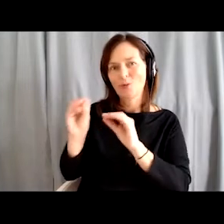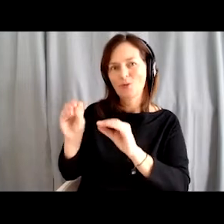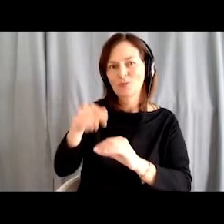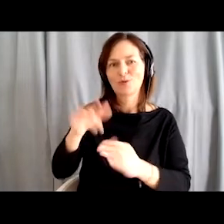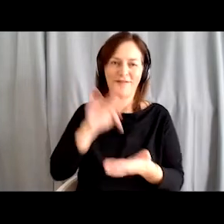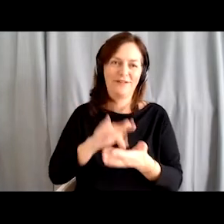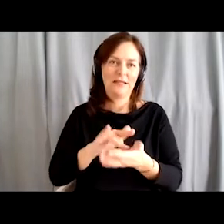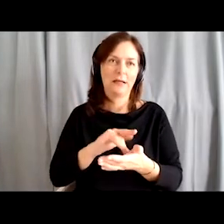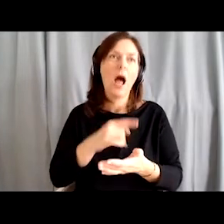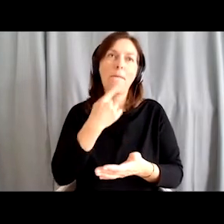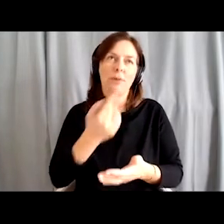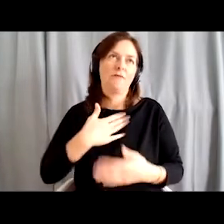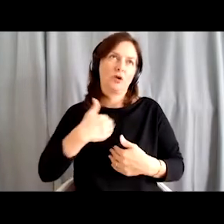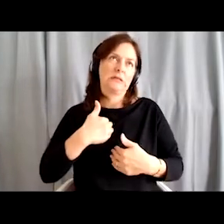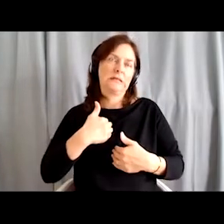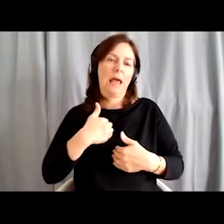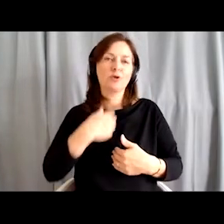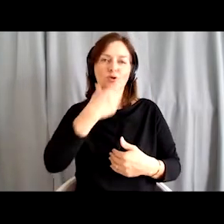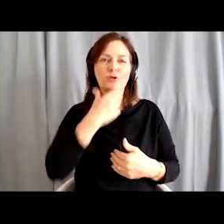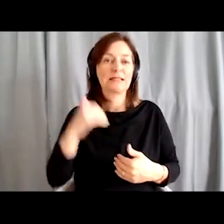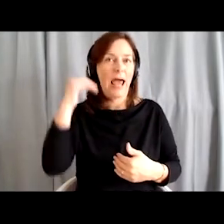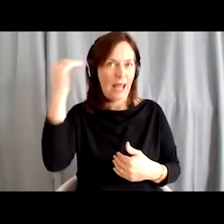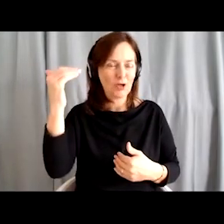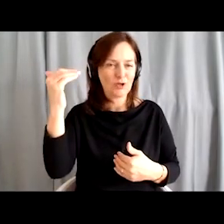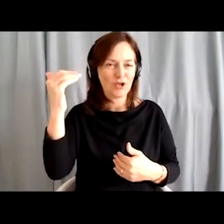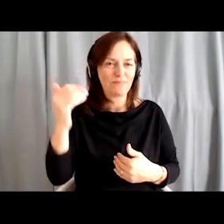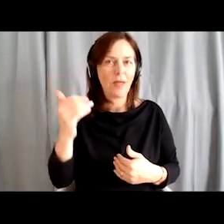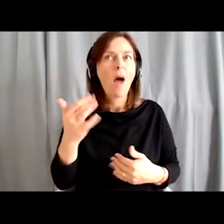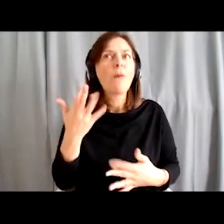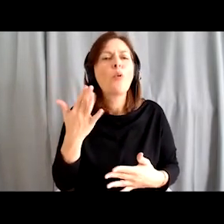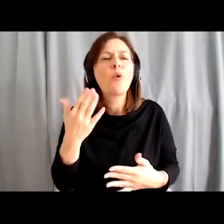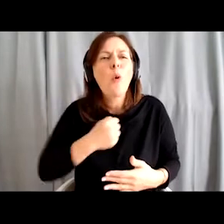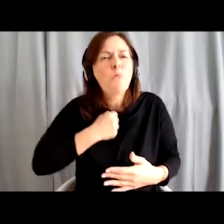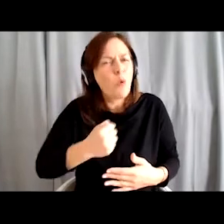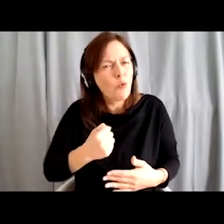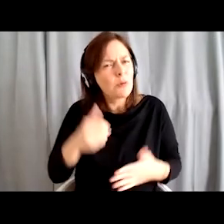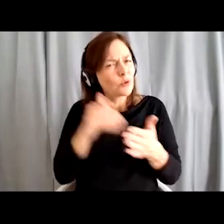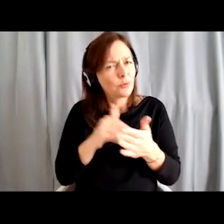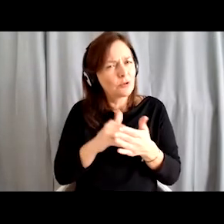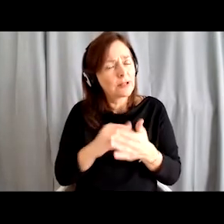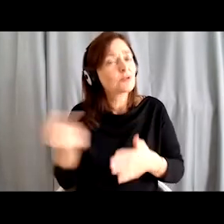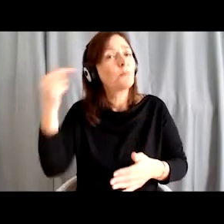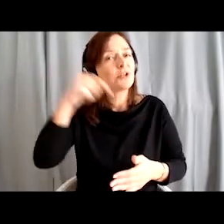for themselves that they are older. And how much courage it took for them to come to the rehearsal and persist.